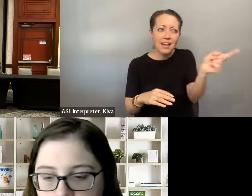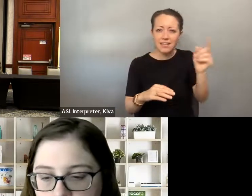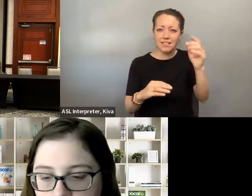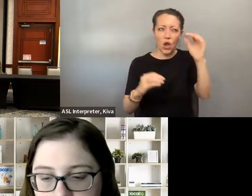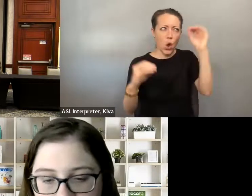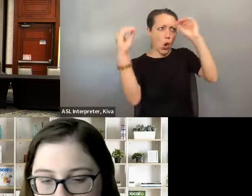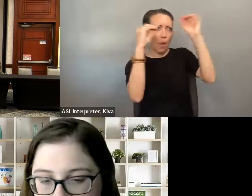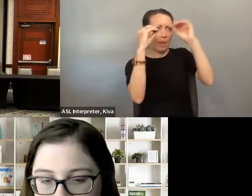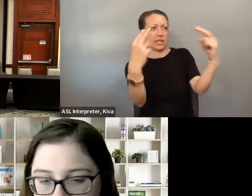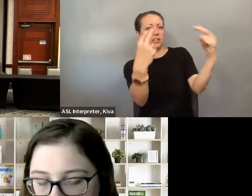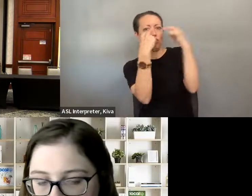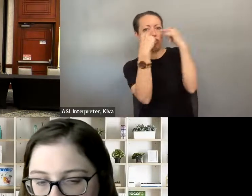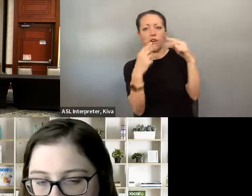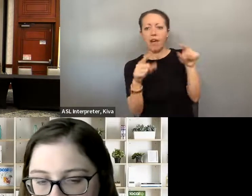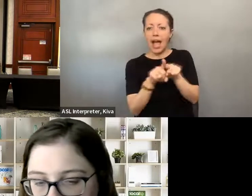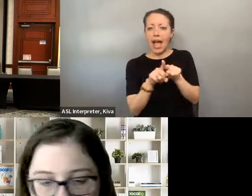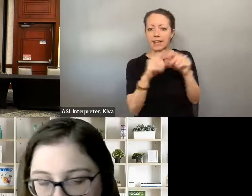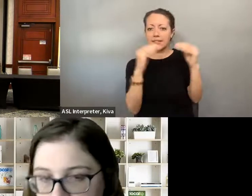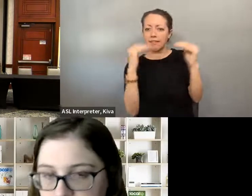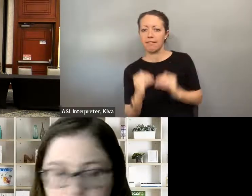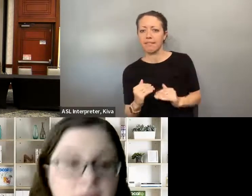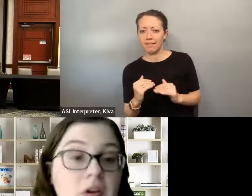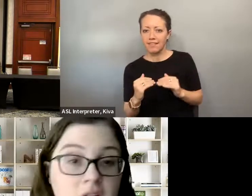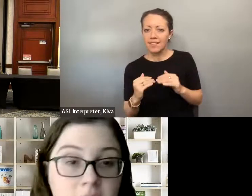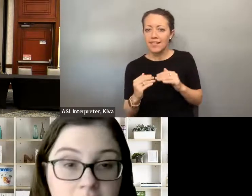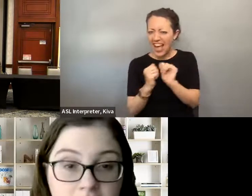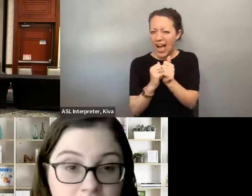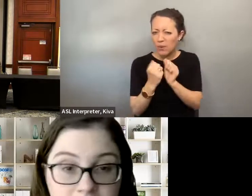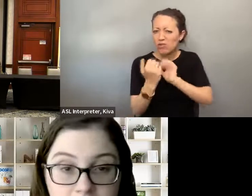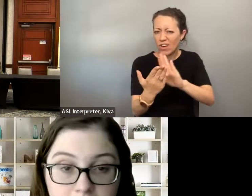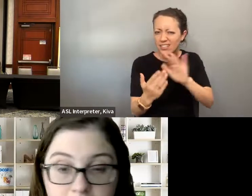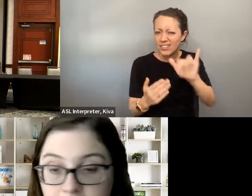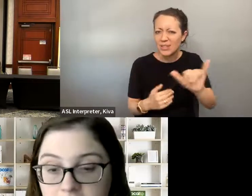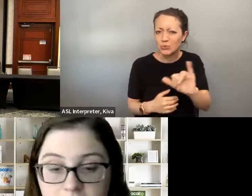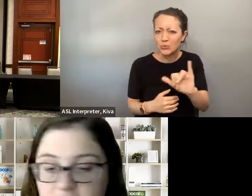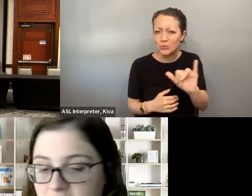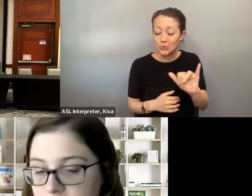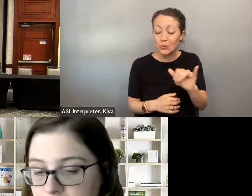barriers, but the access barriers, and then also the In Ableism how to address that on the campaign trail. issues of prejudice and ablism , how to address that on